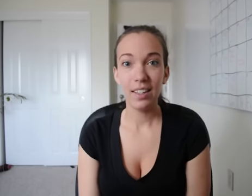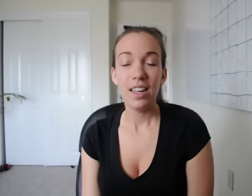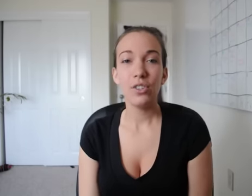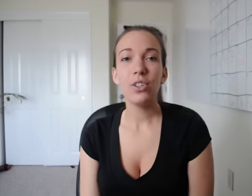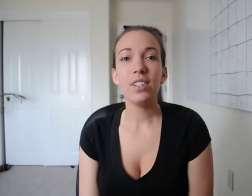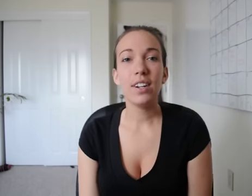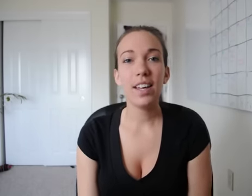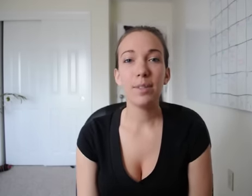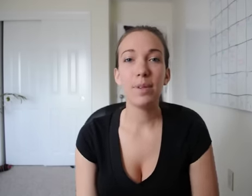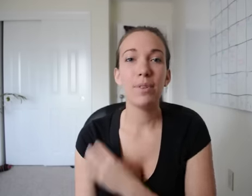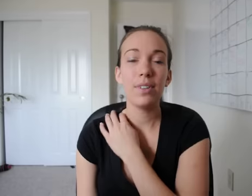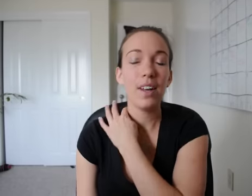My name is Michelle and today we are going to learn like and don't like